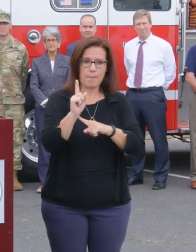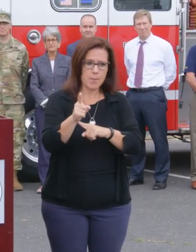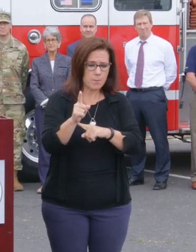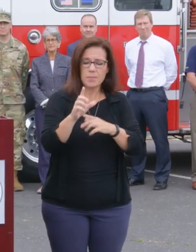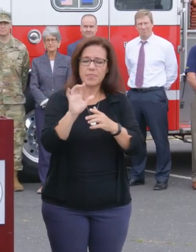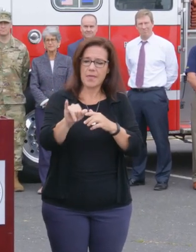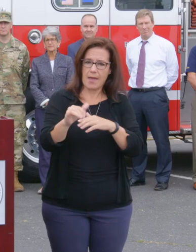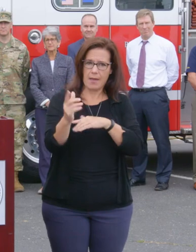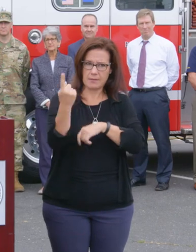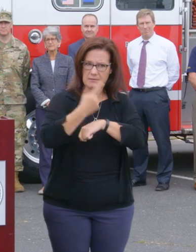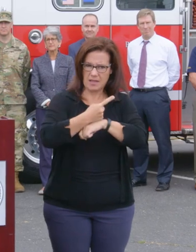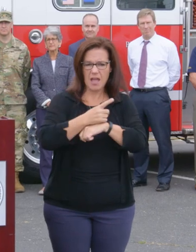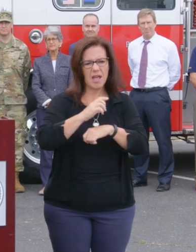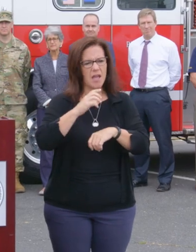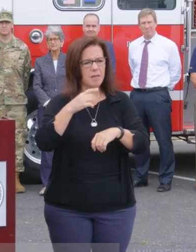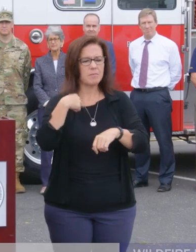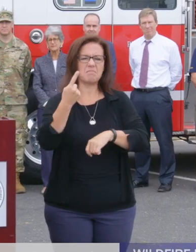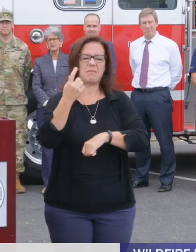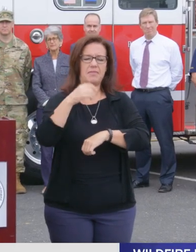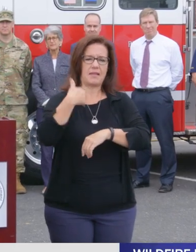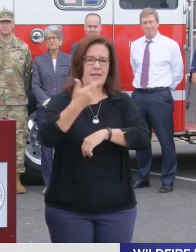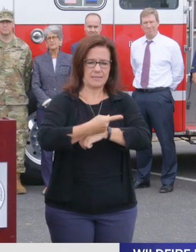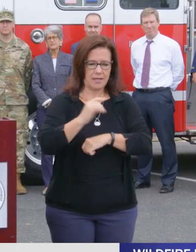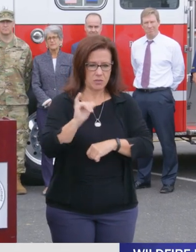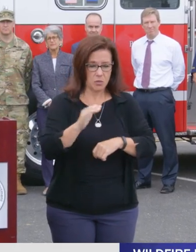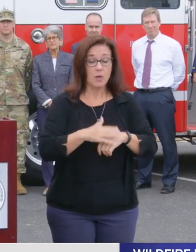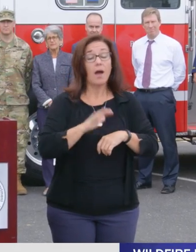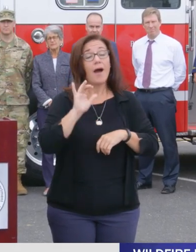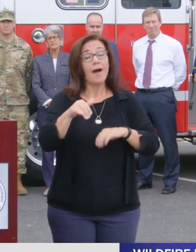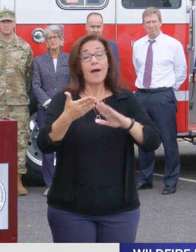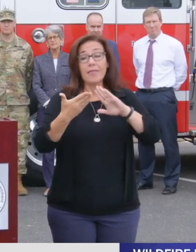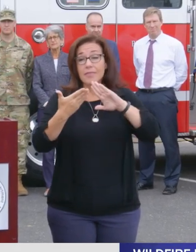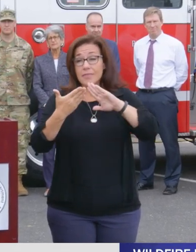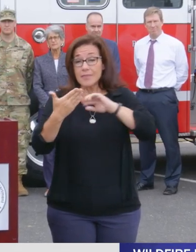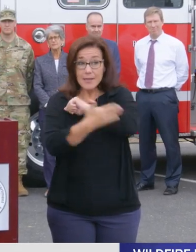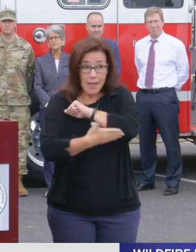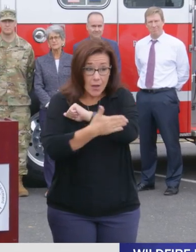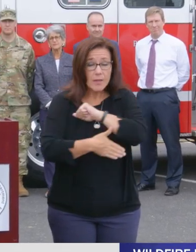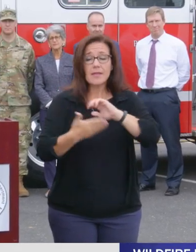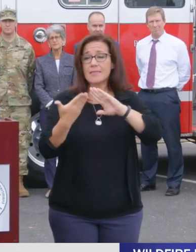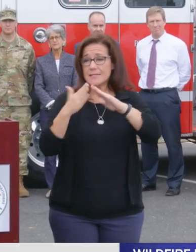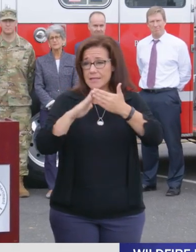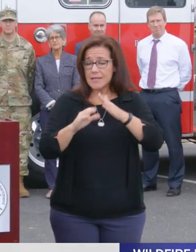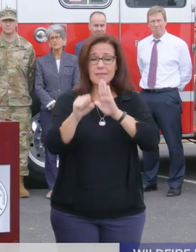Ventura County. [OFFICIAL] "The county, the city, the state and the federal resources all